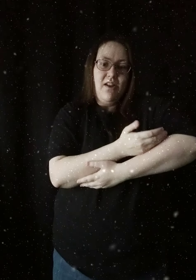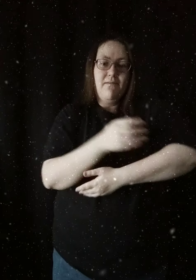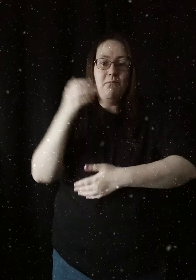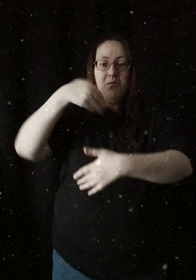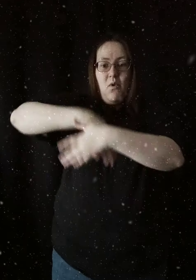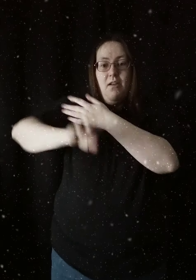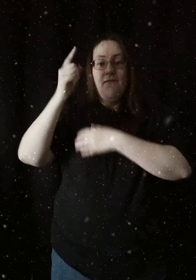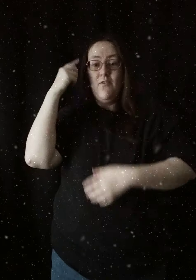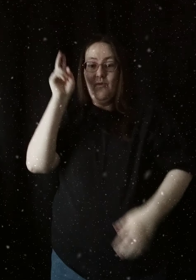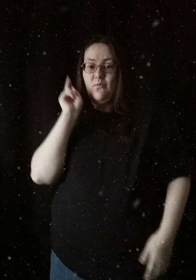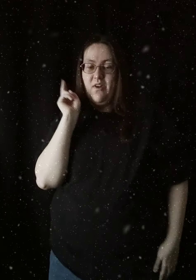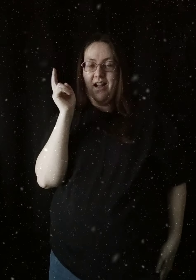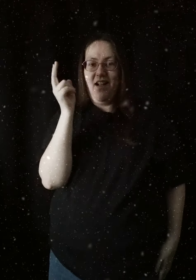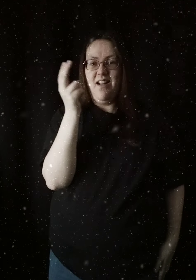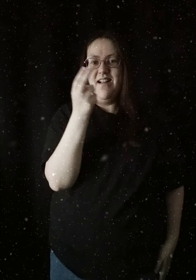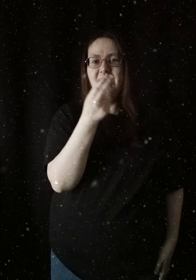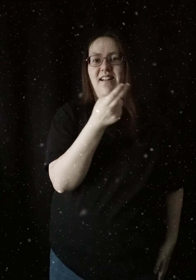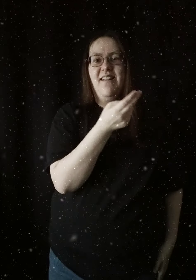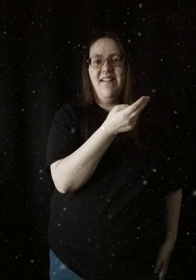Born for us